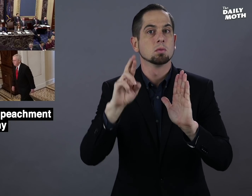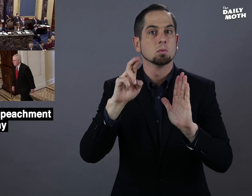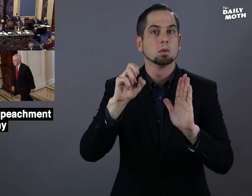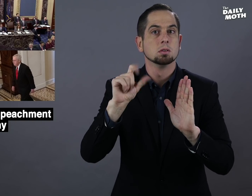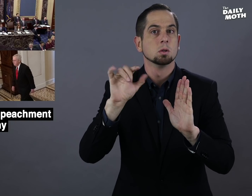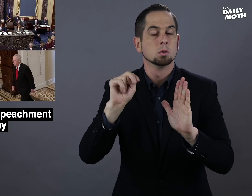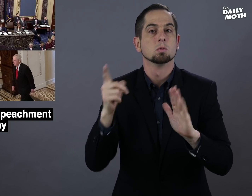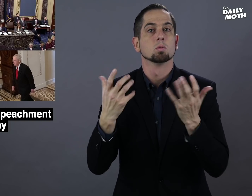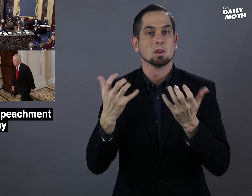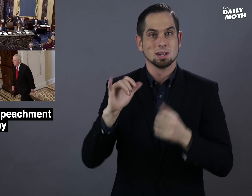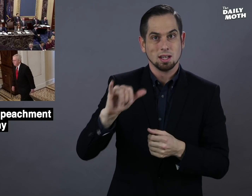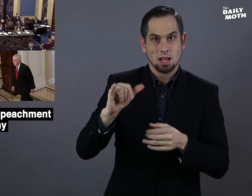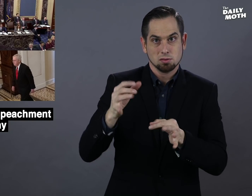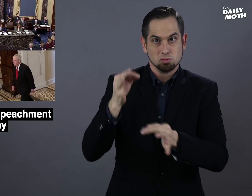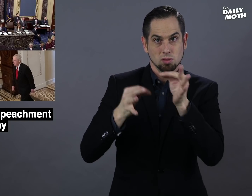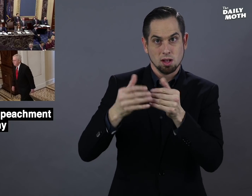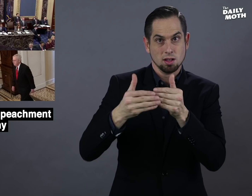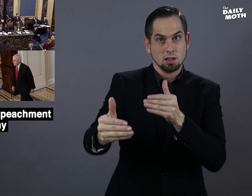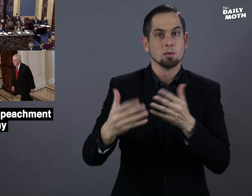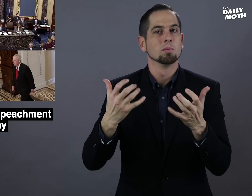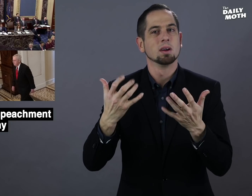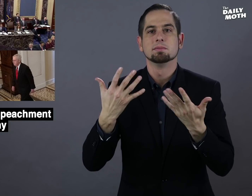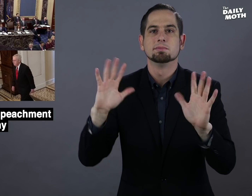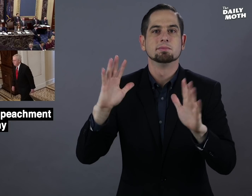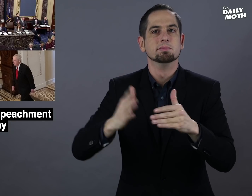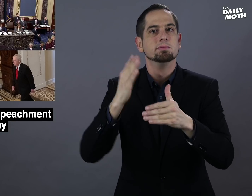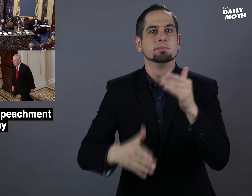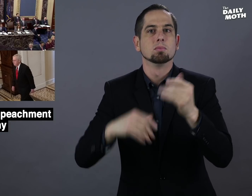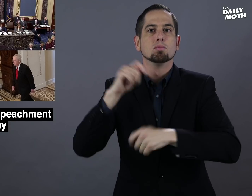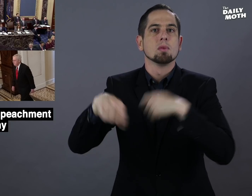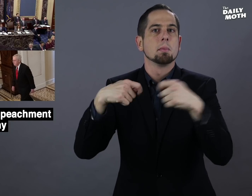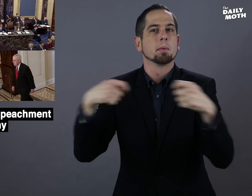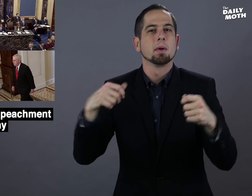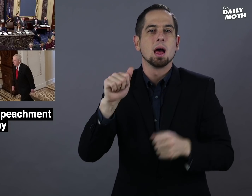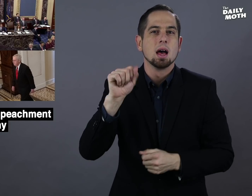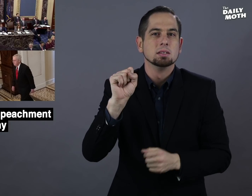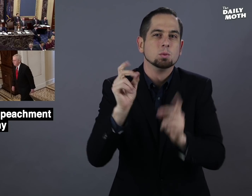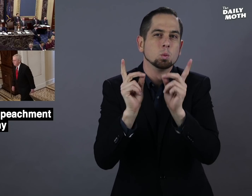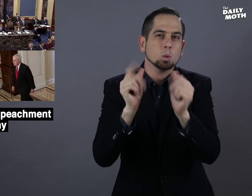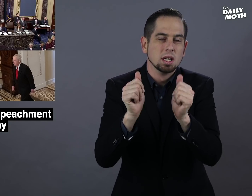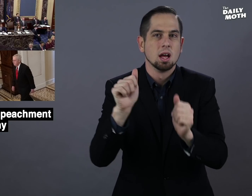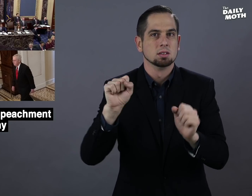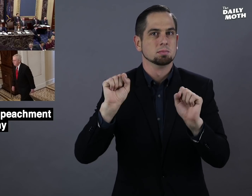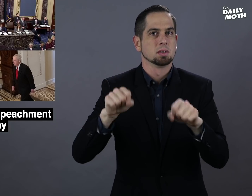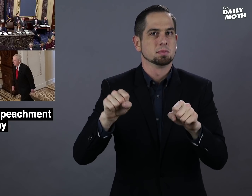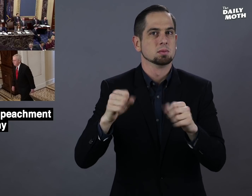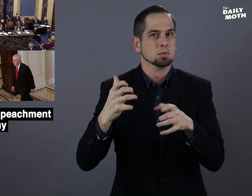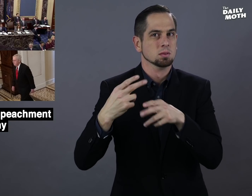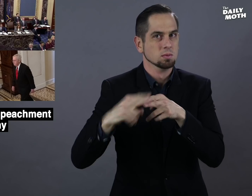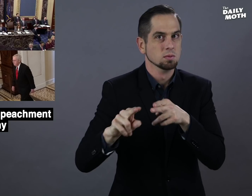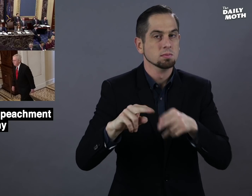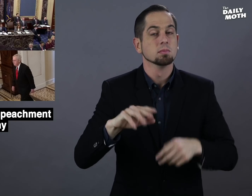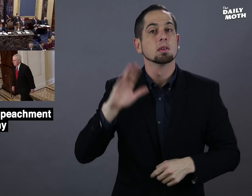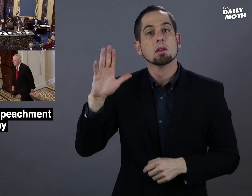a resolution for the trial to wrap up as quickly as possible.